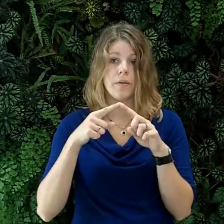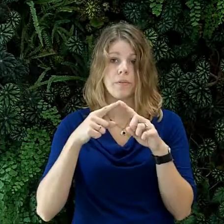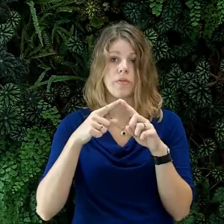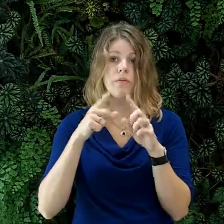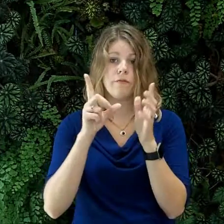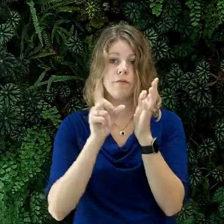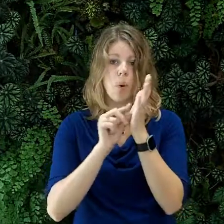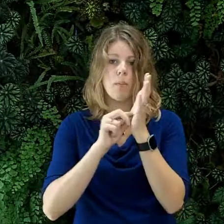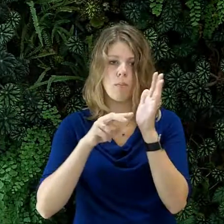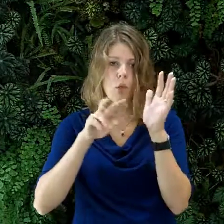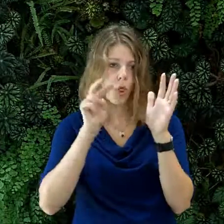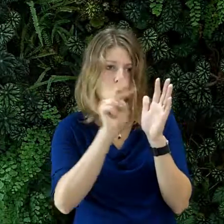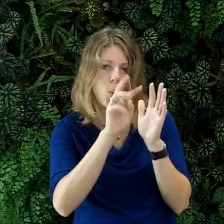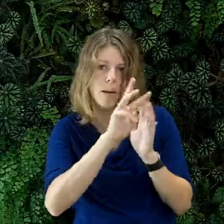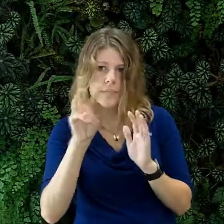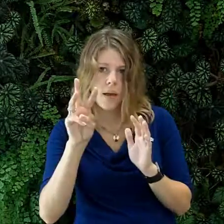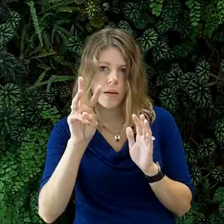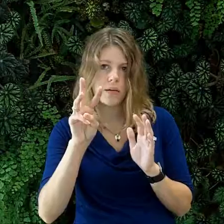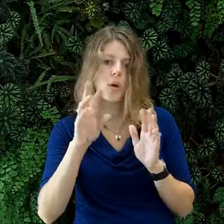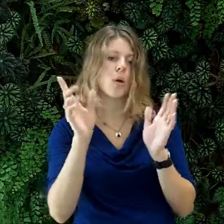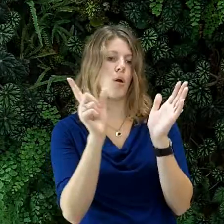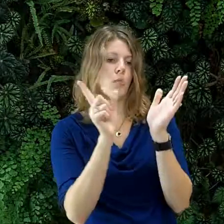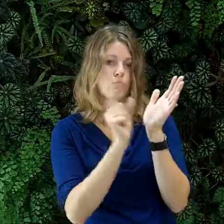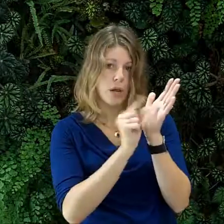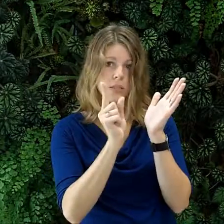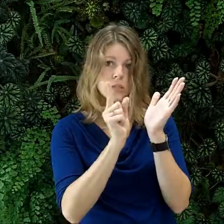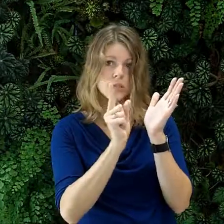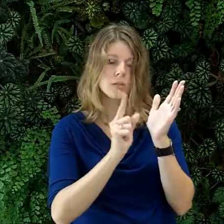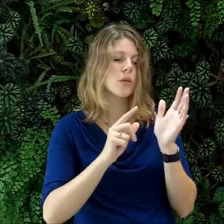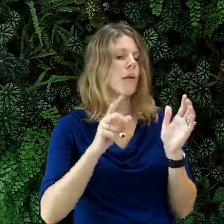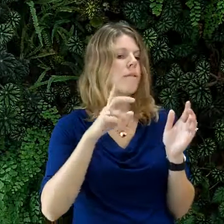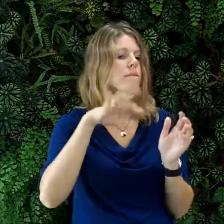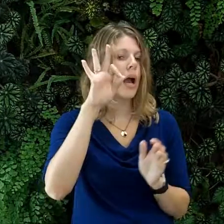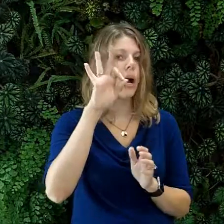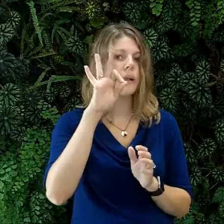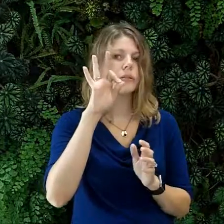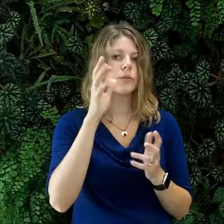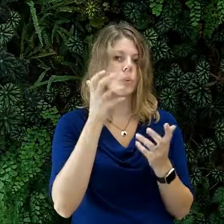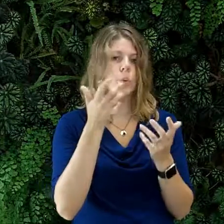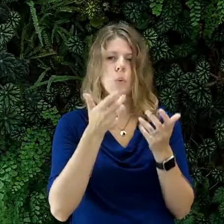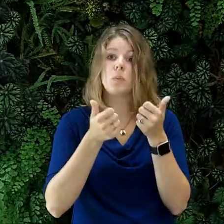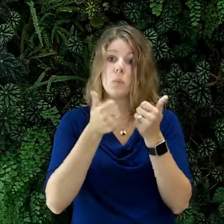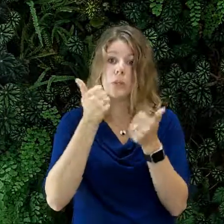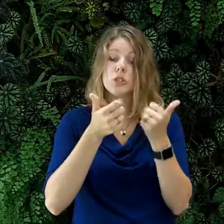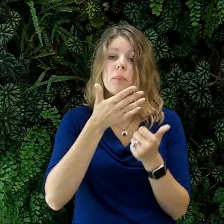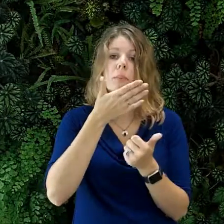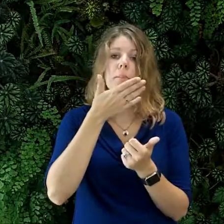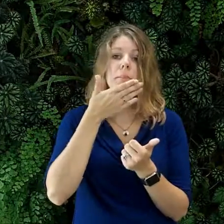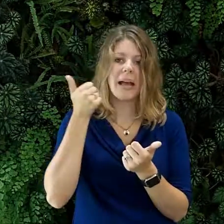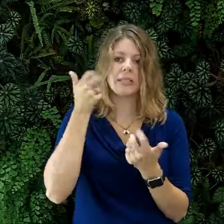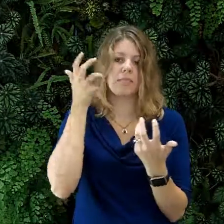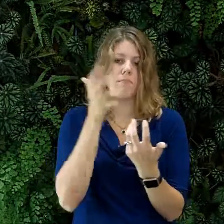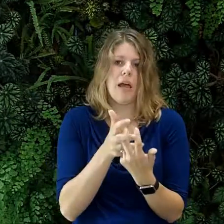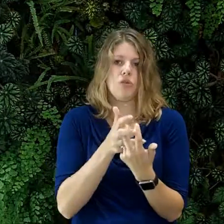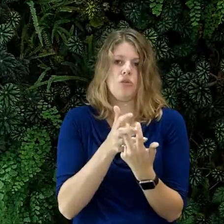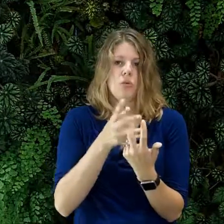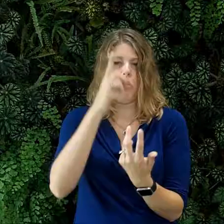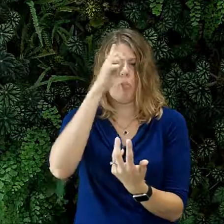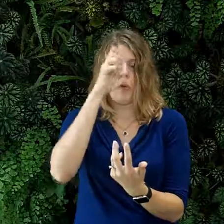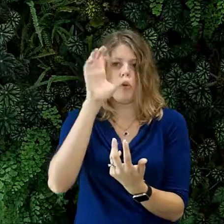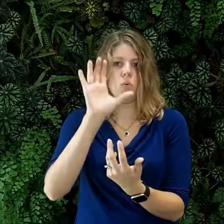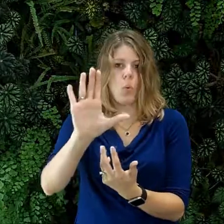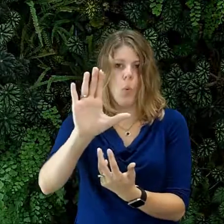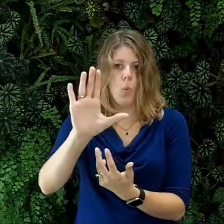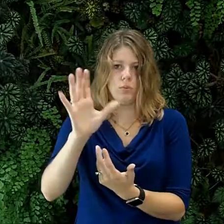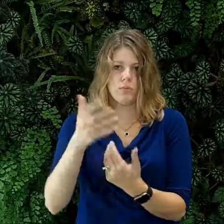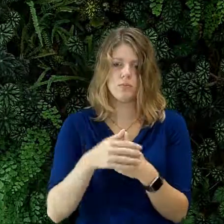Look at our website to find our form, print it out and find out which category best matches your business